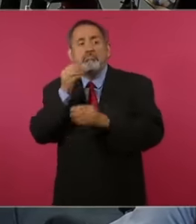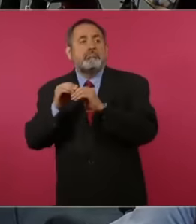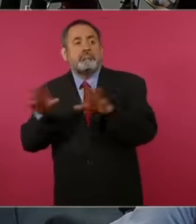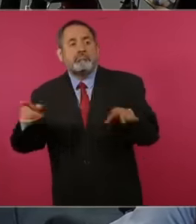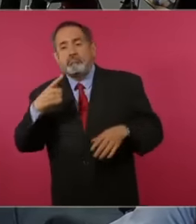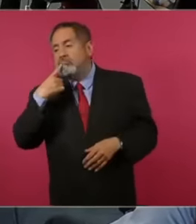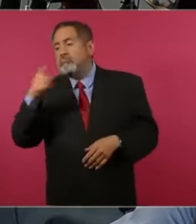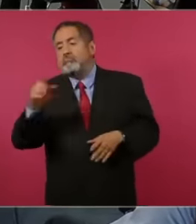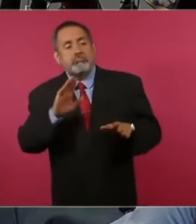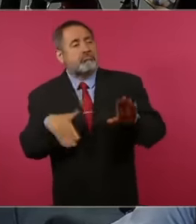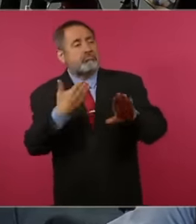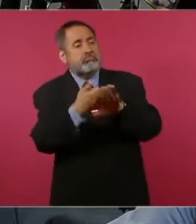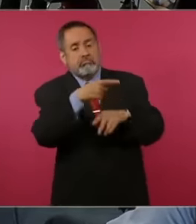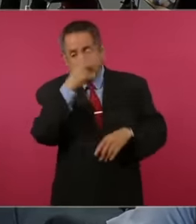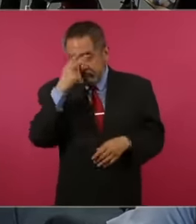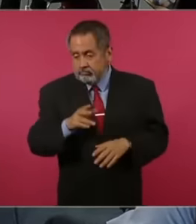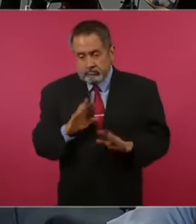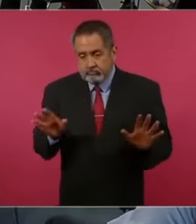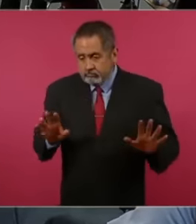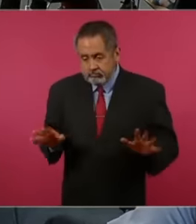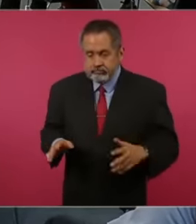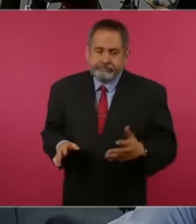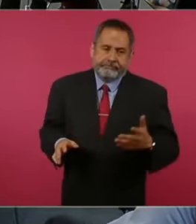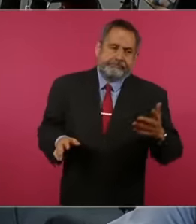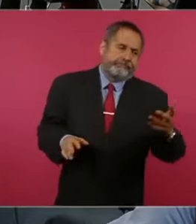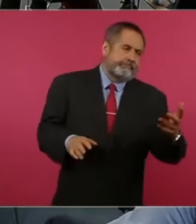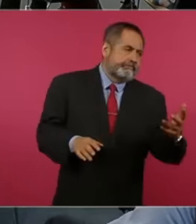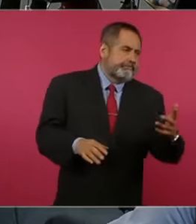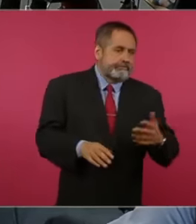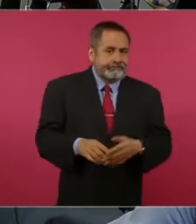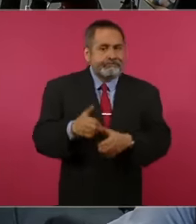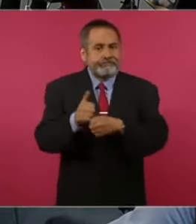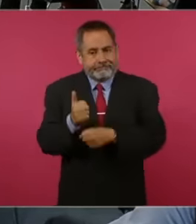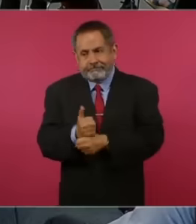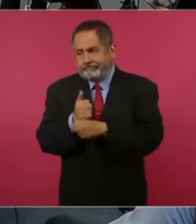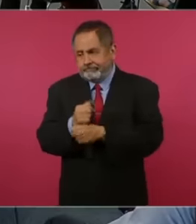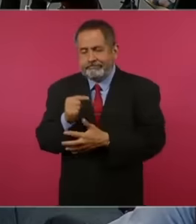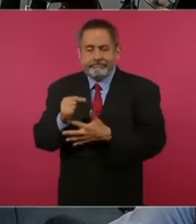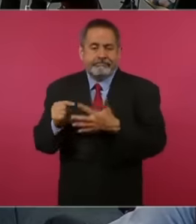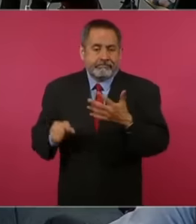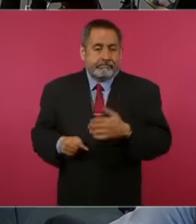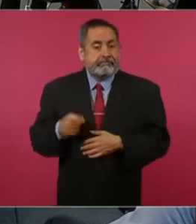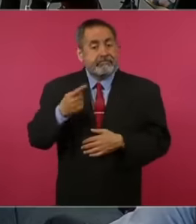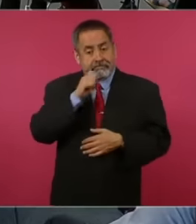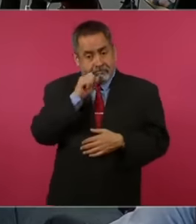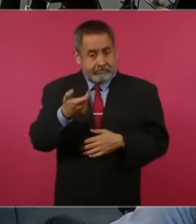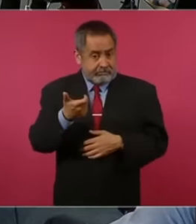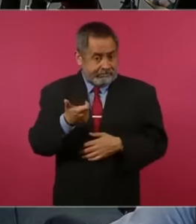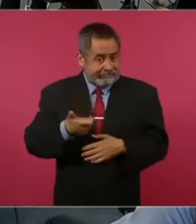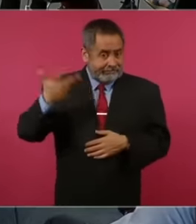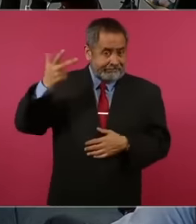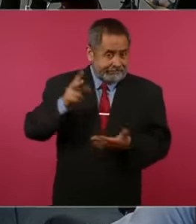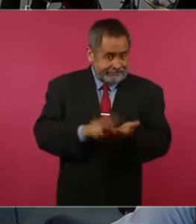within the country so before This reality, added also to the high costs of living in the country,